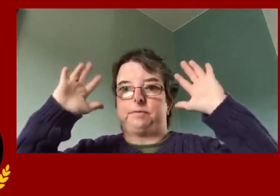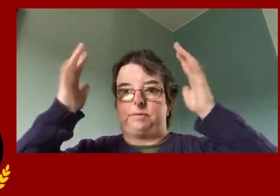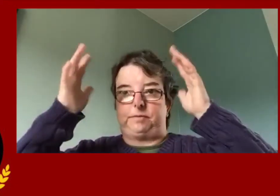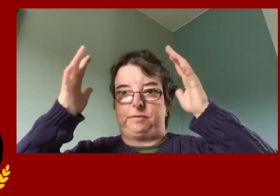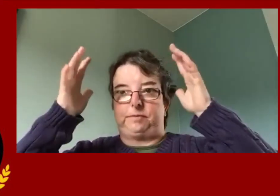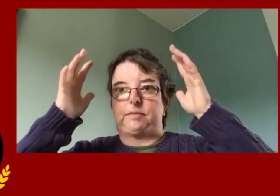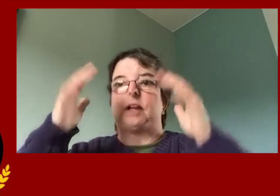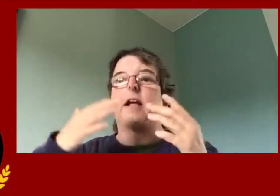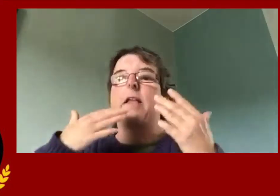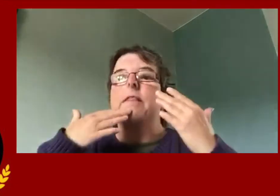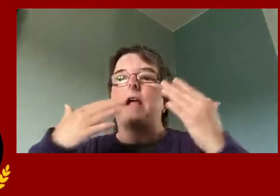Yay!